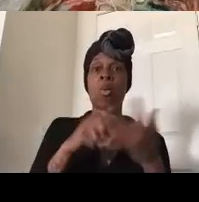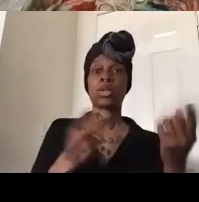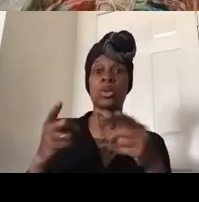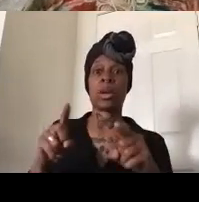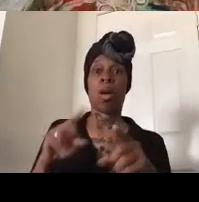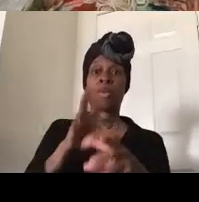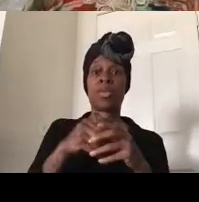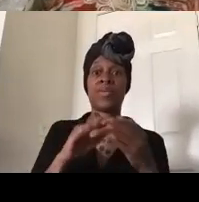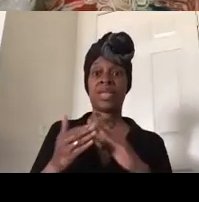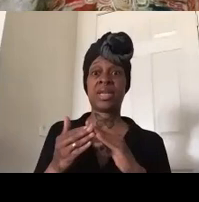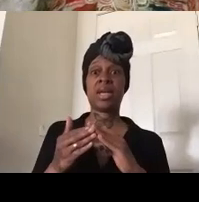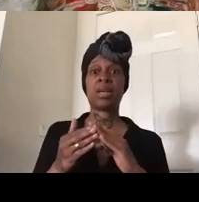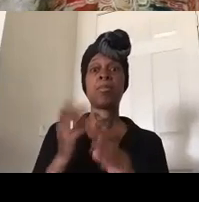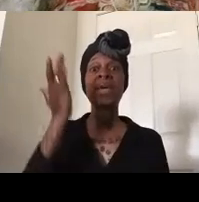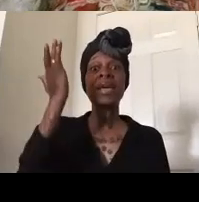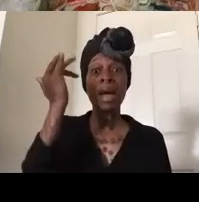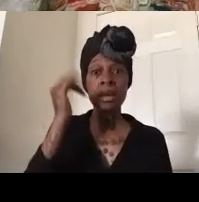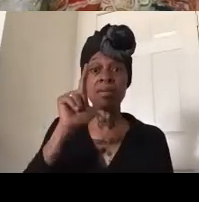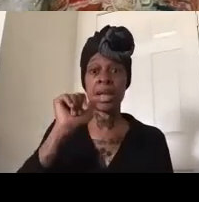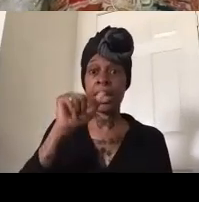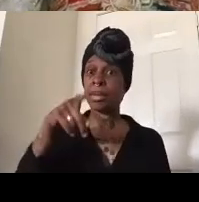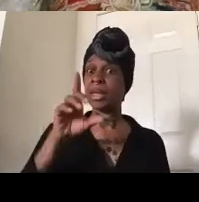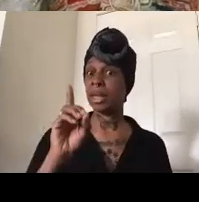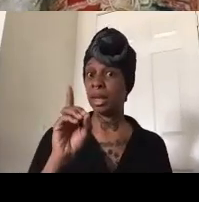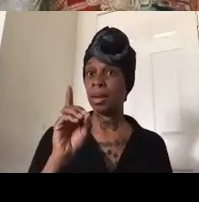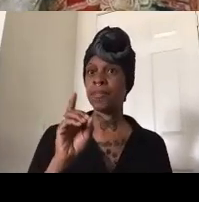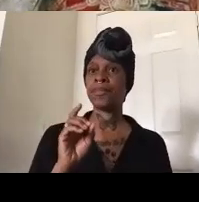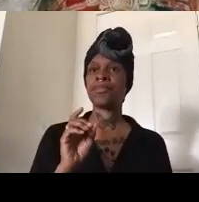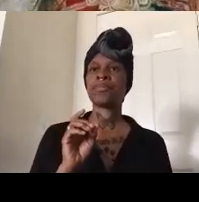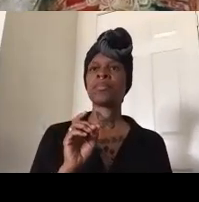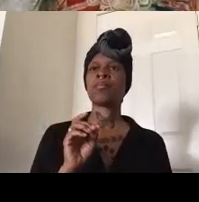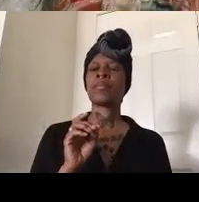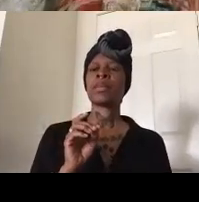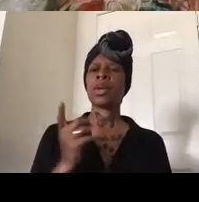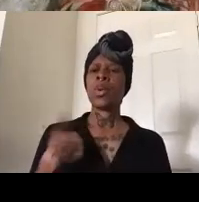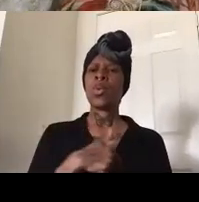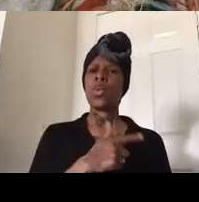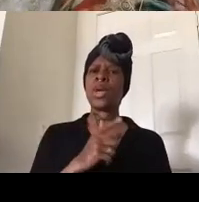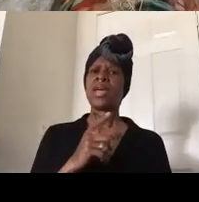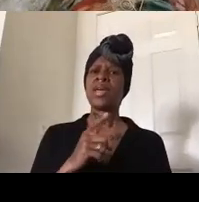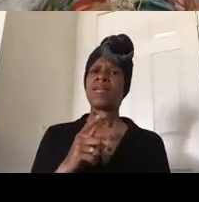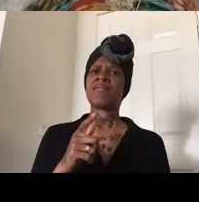at the hands of lapd in particular we've had lots and lots of folks join us